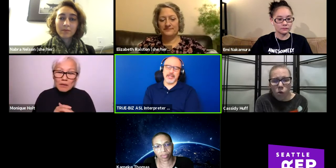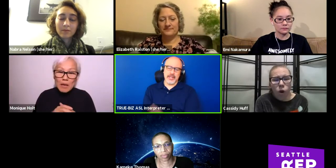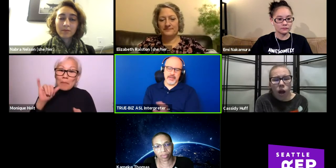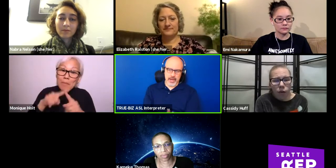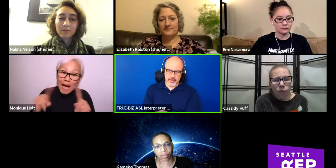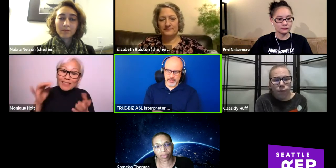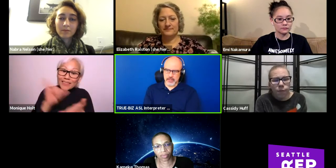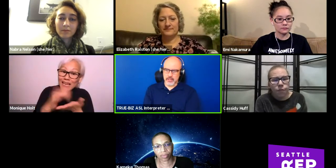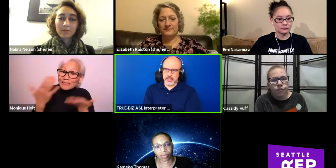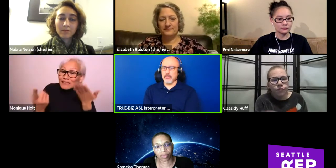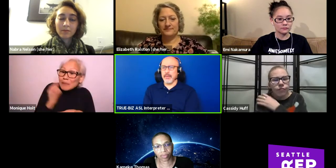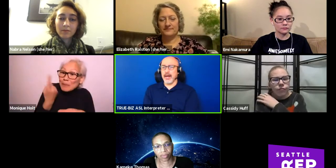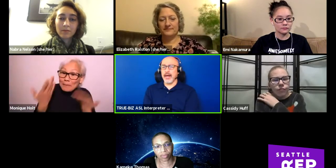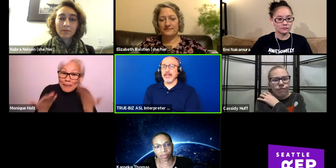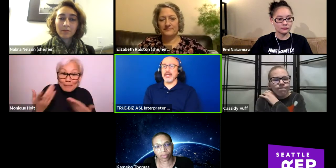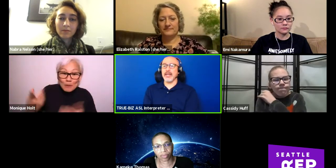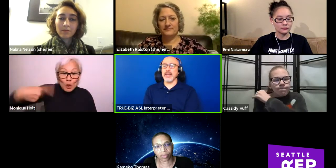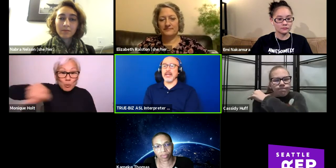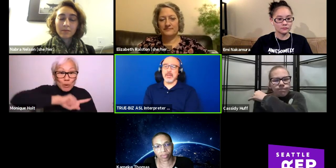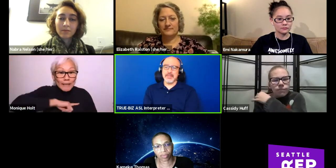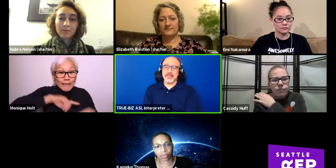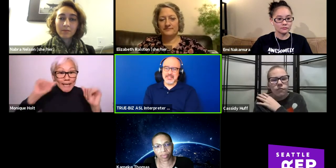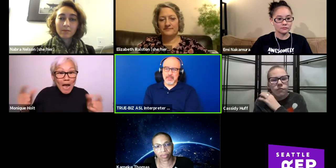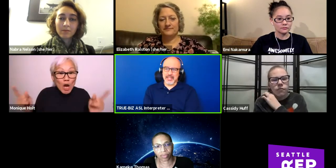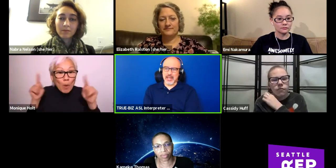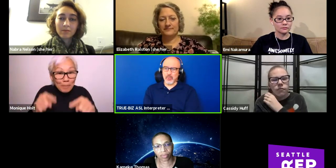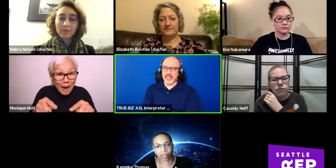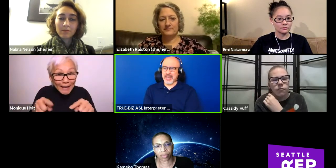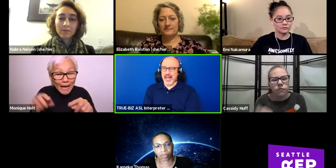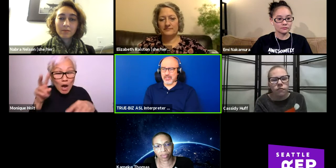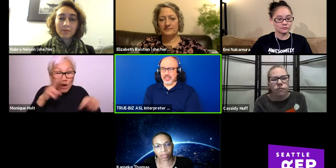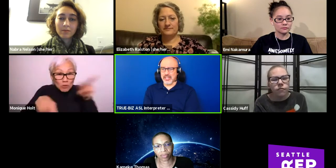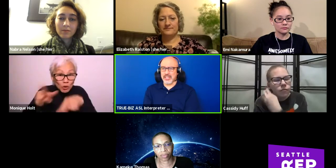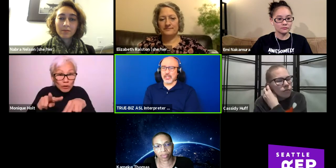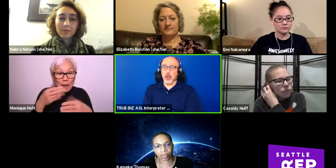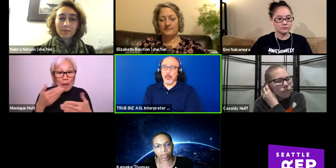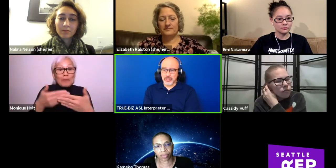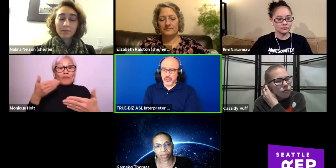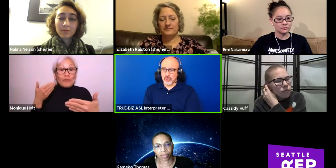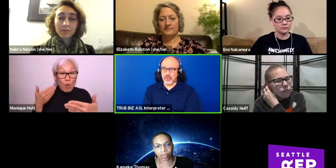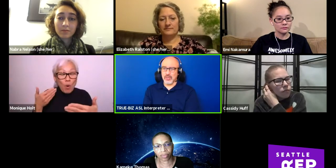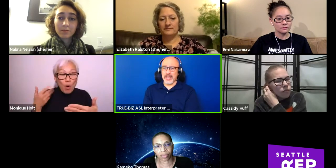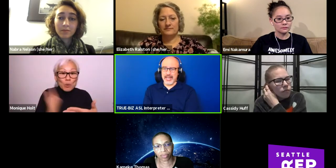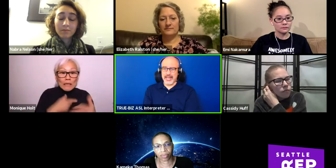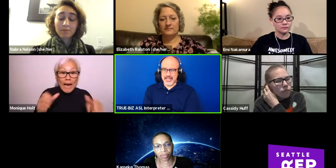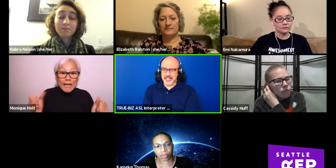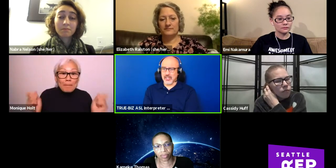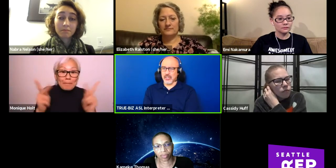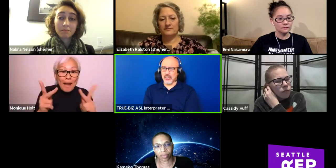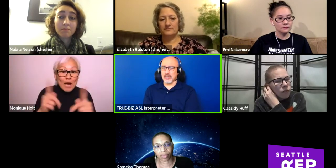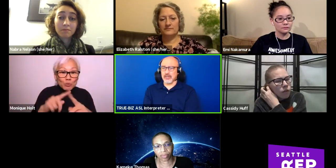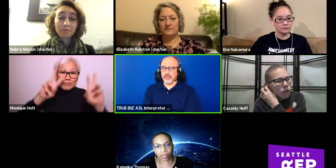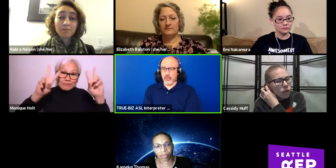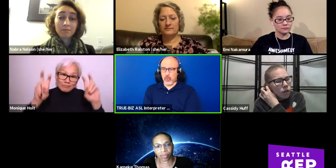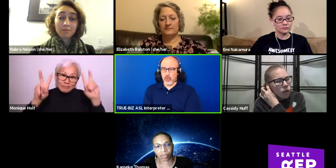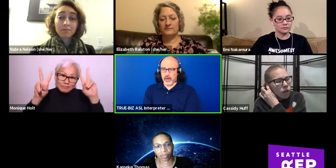but it never happened, but maybe that's something that we can actually go back to and assess and look for